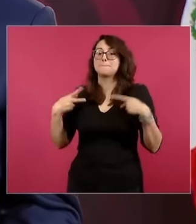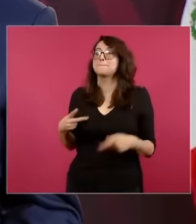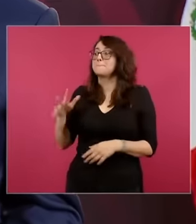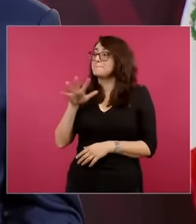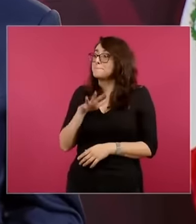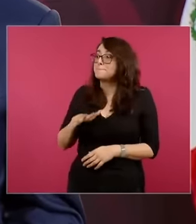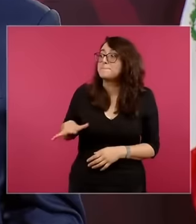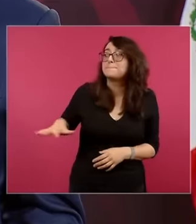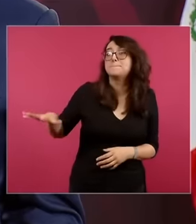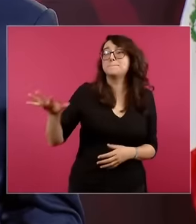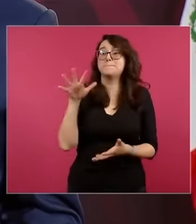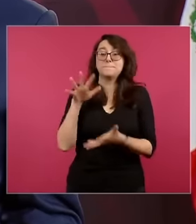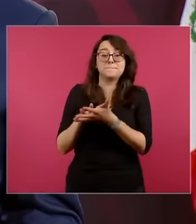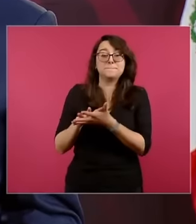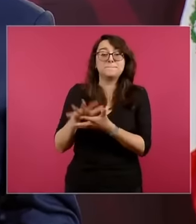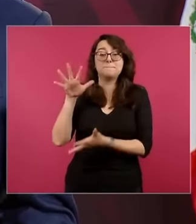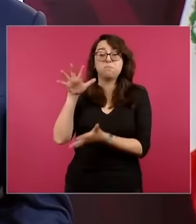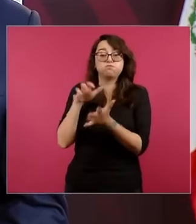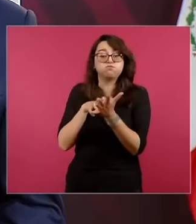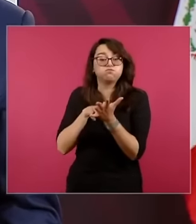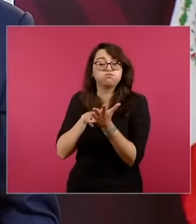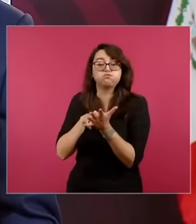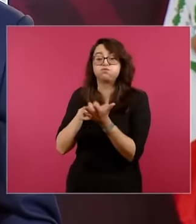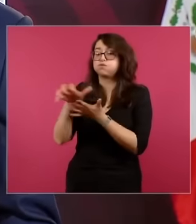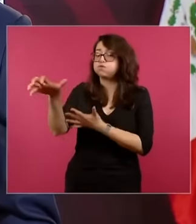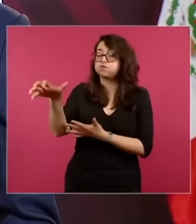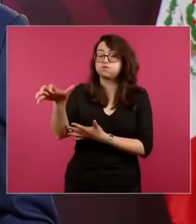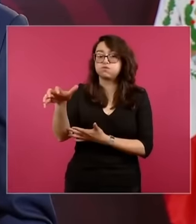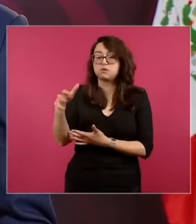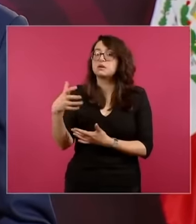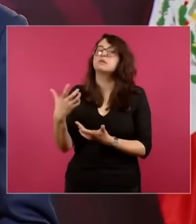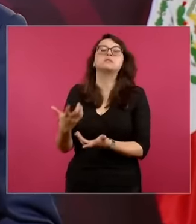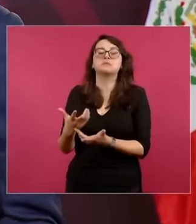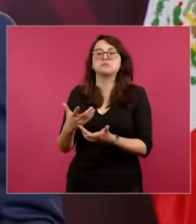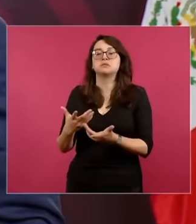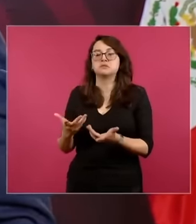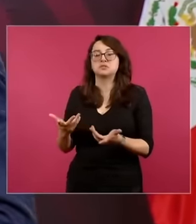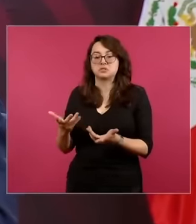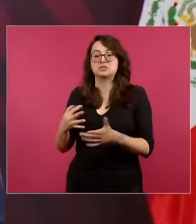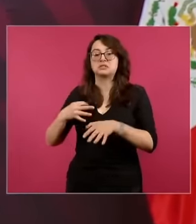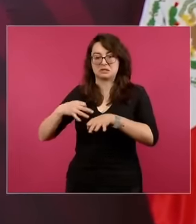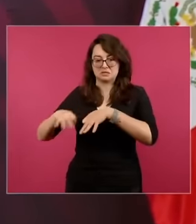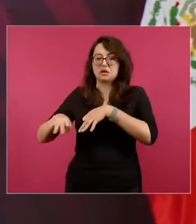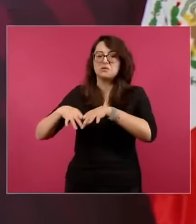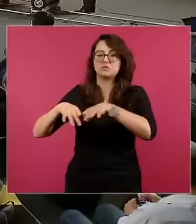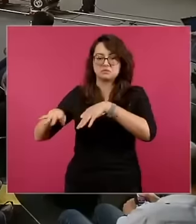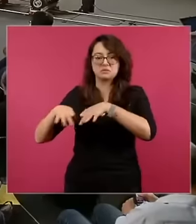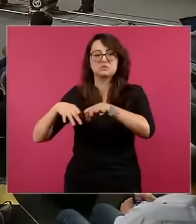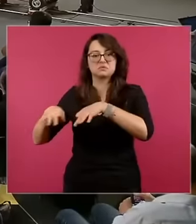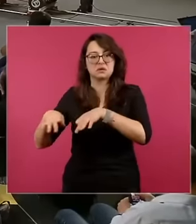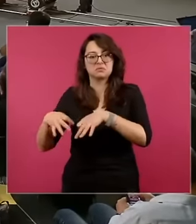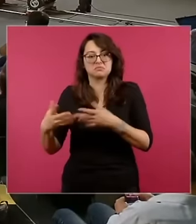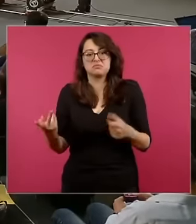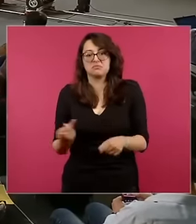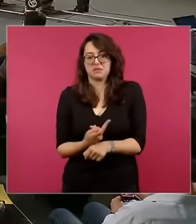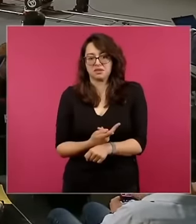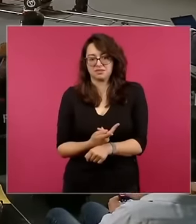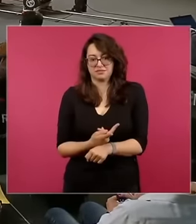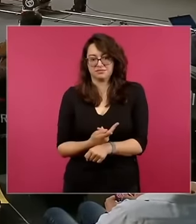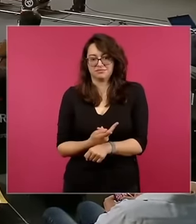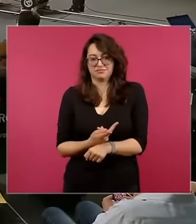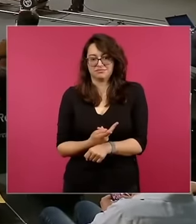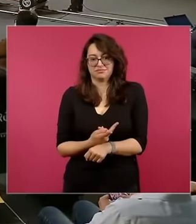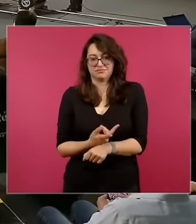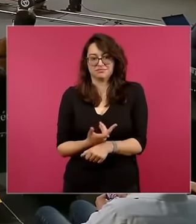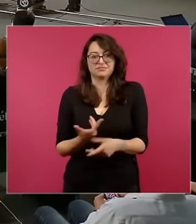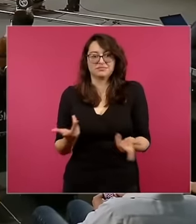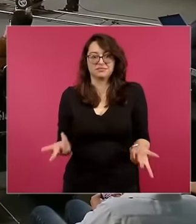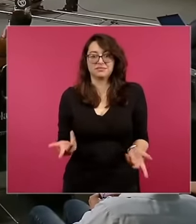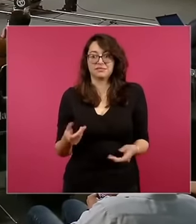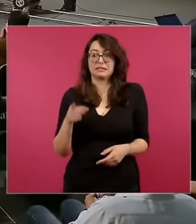man or a woman or a group of leaders, see this because this is what is happening in the